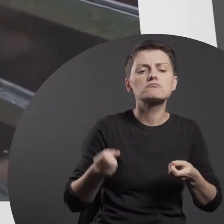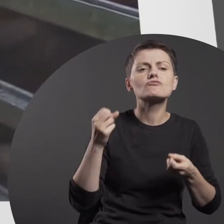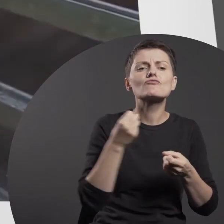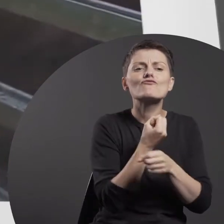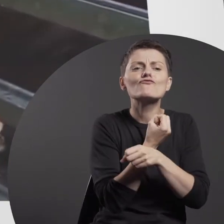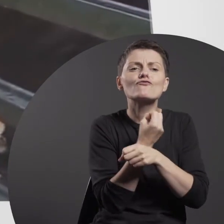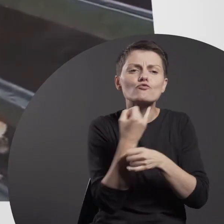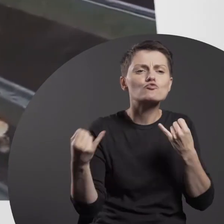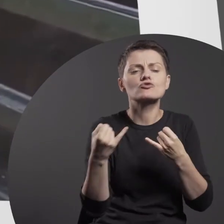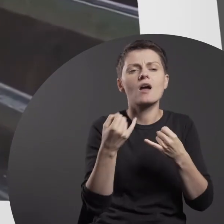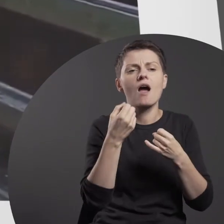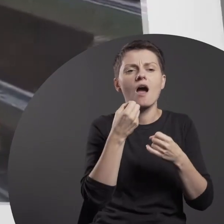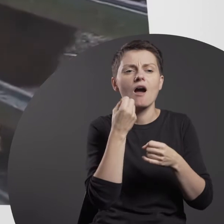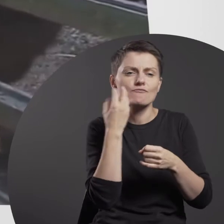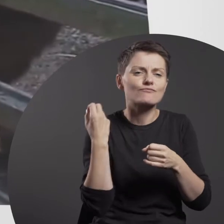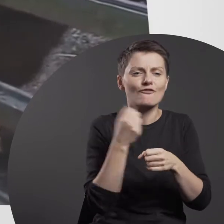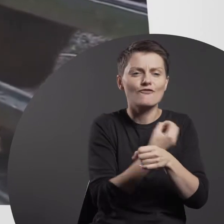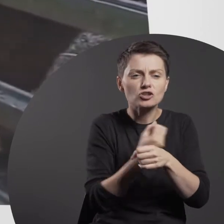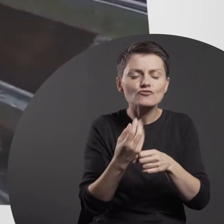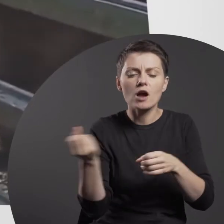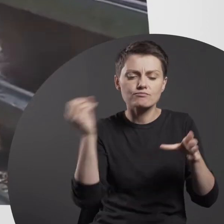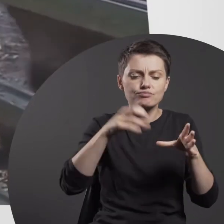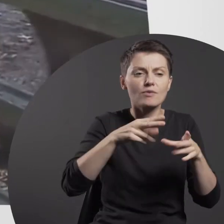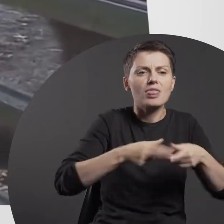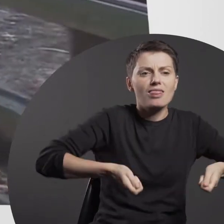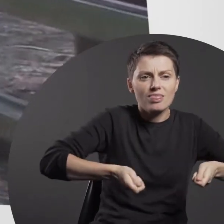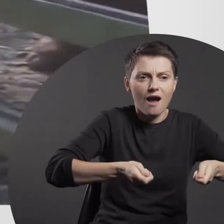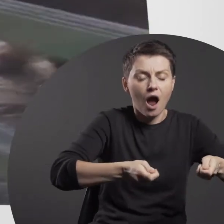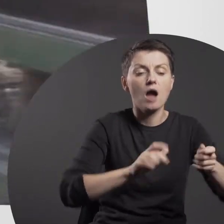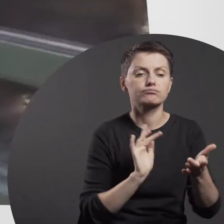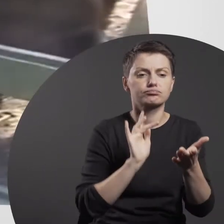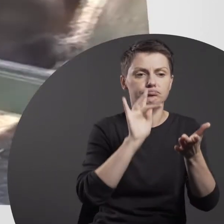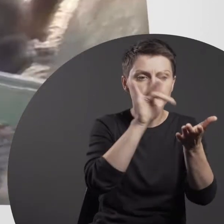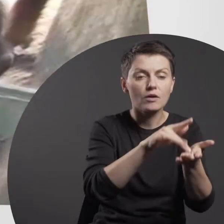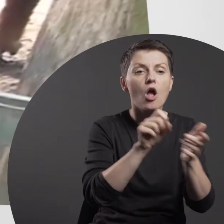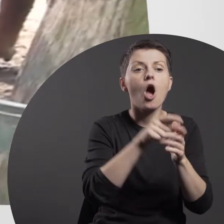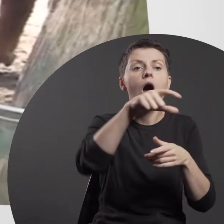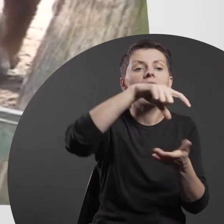and subsequently carts them to the enclosure where a European bison resides.